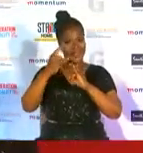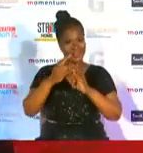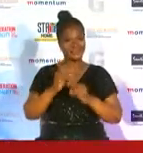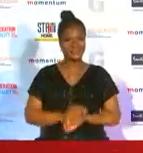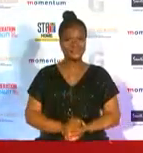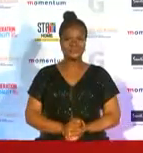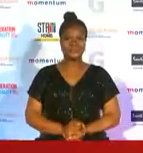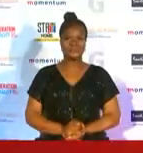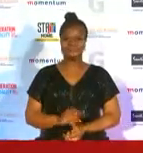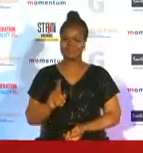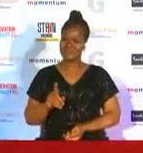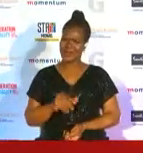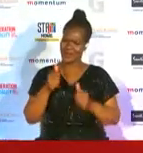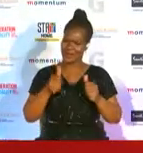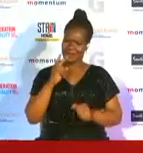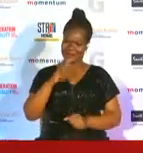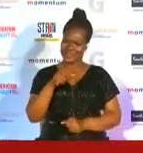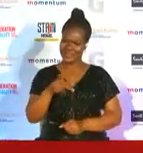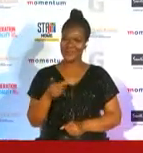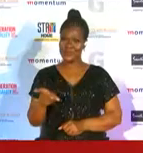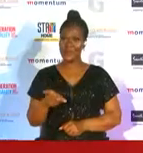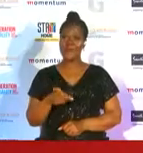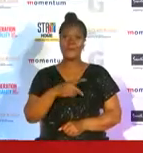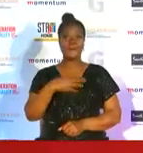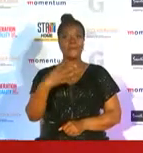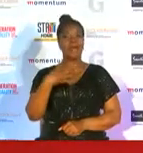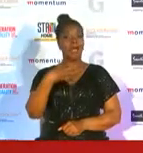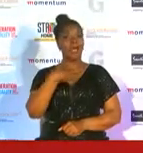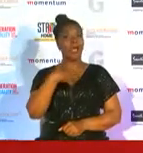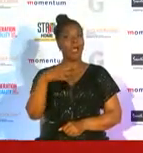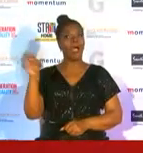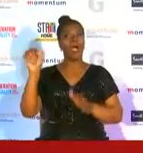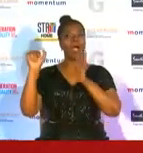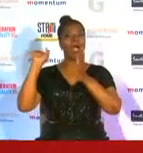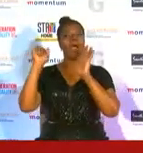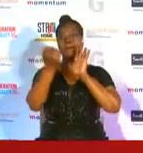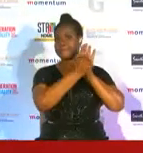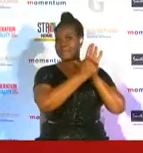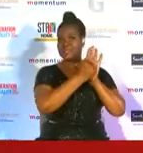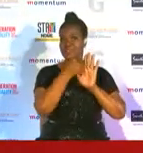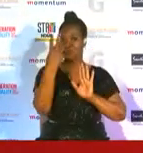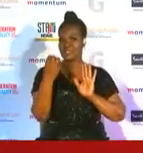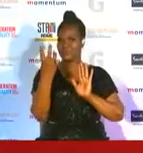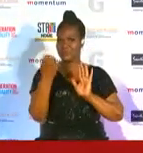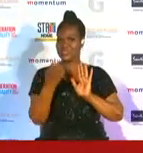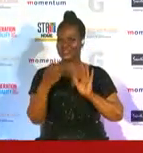great lovely to see you here penny you are the ambassador of the 2020 momentum g sports awards why was it important for you to come on